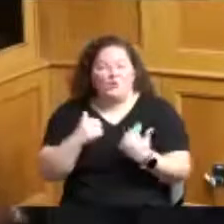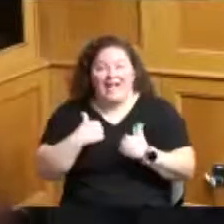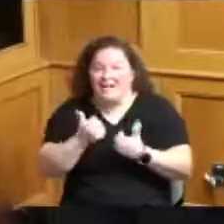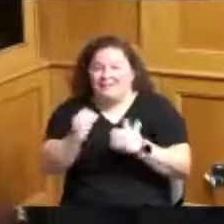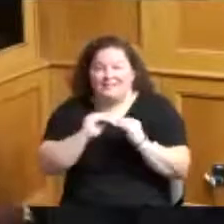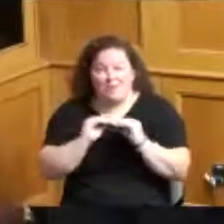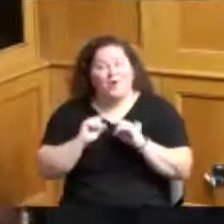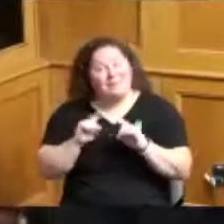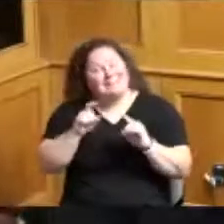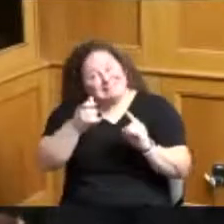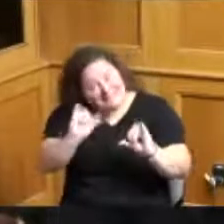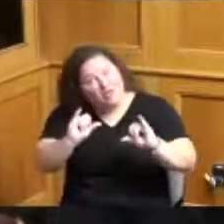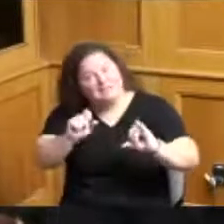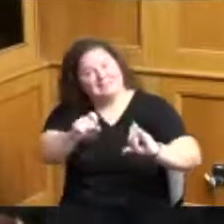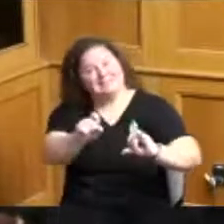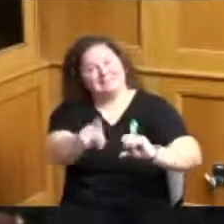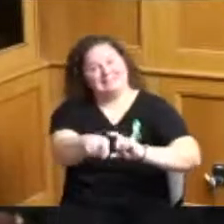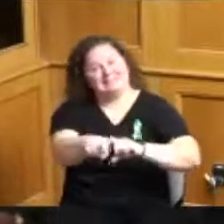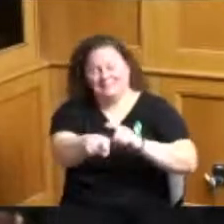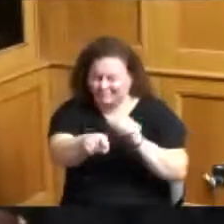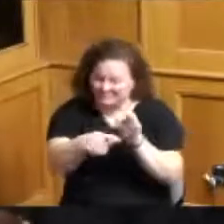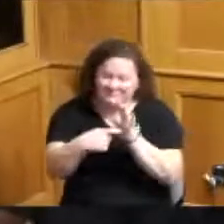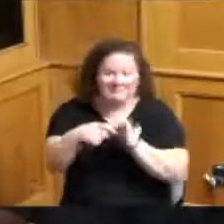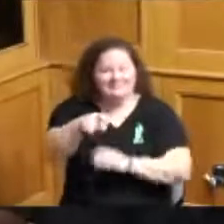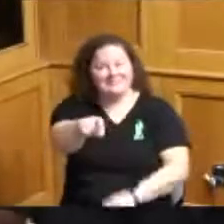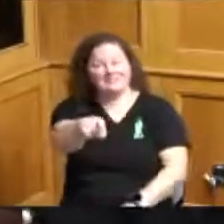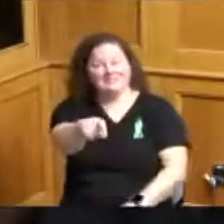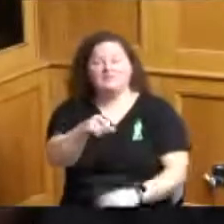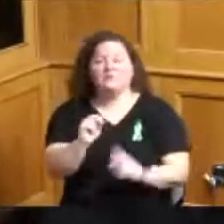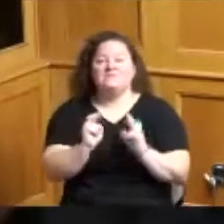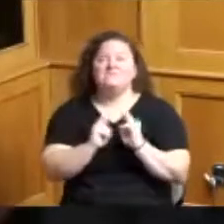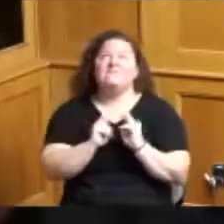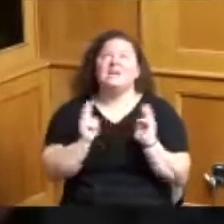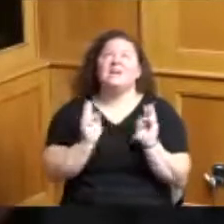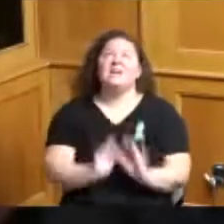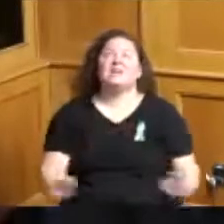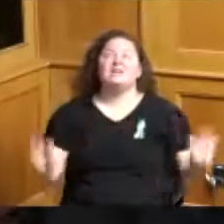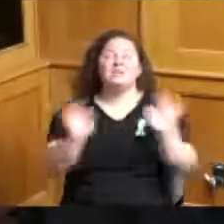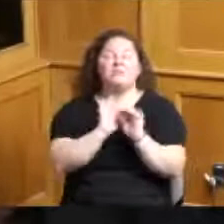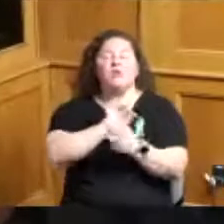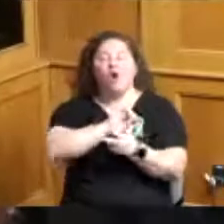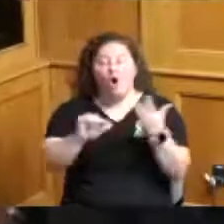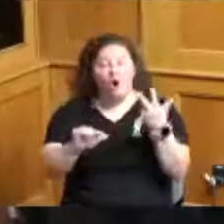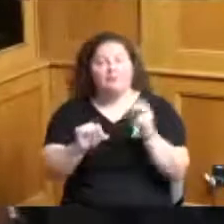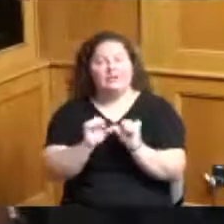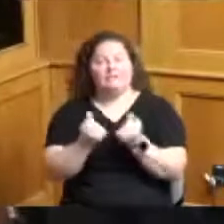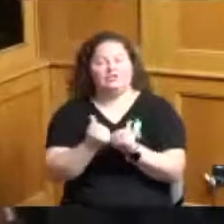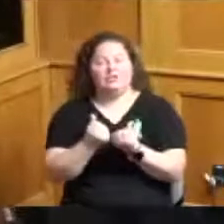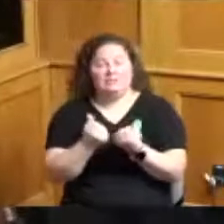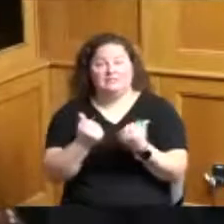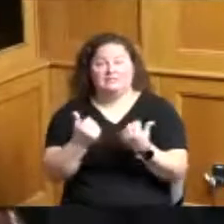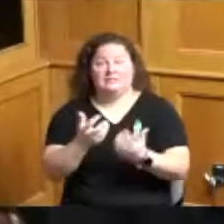it's it's really vital that all of these agencies receive enough financial support